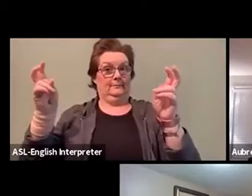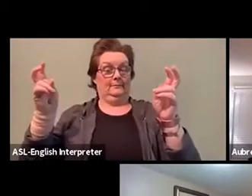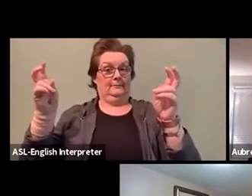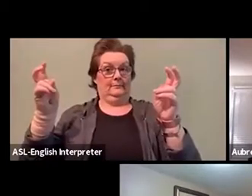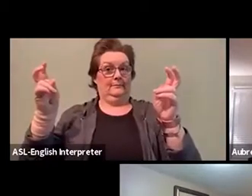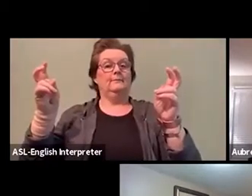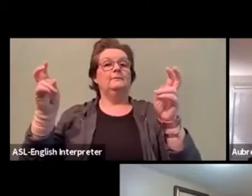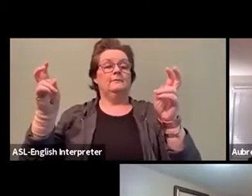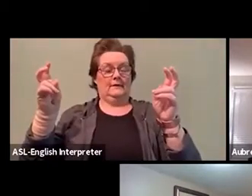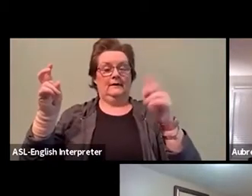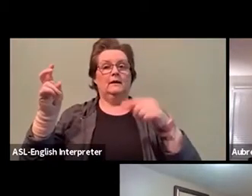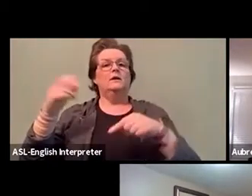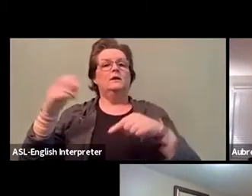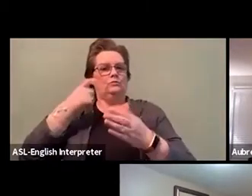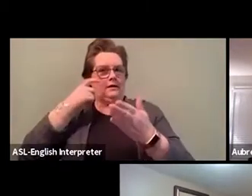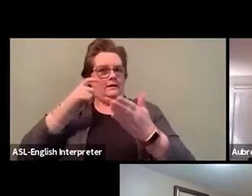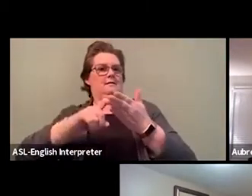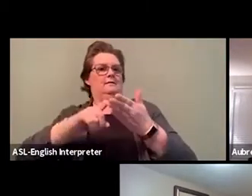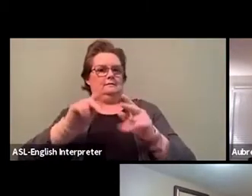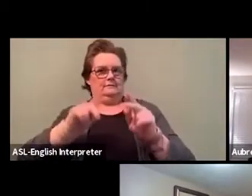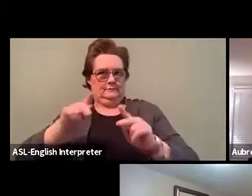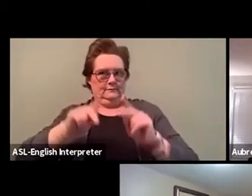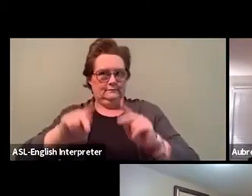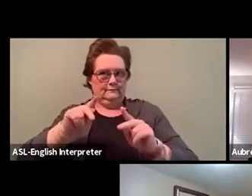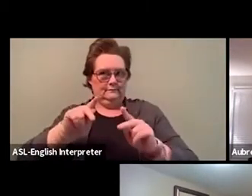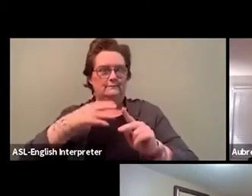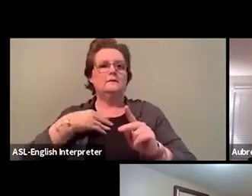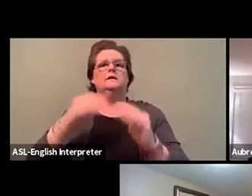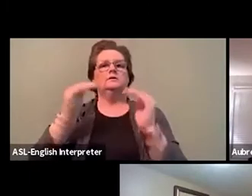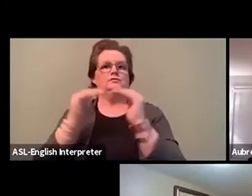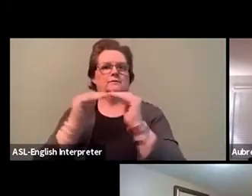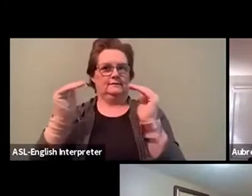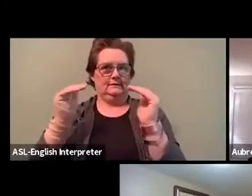recognition, justice, and development.